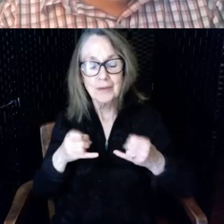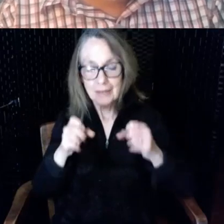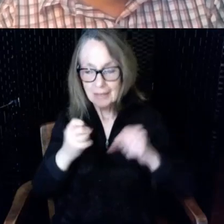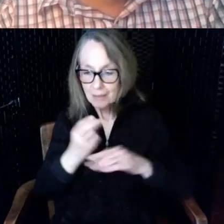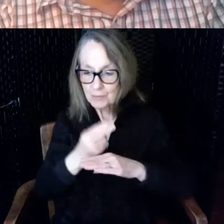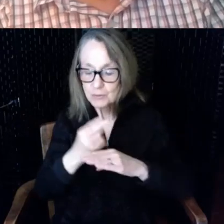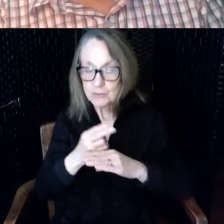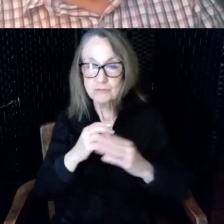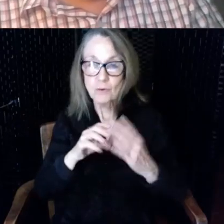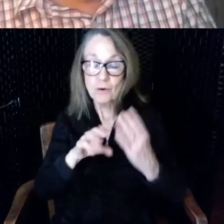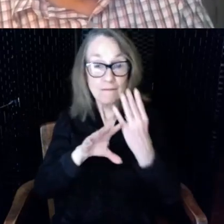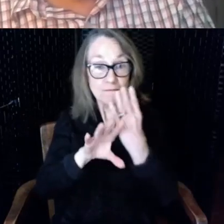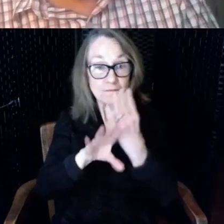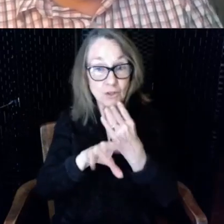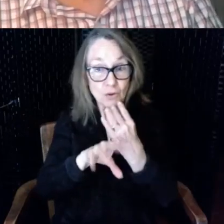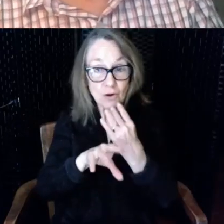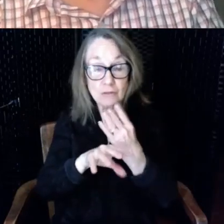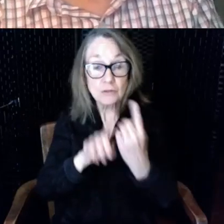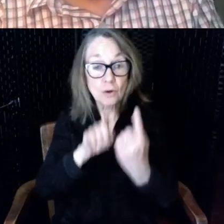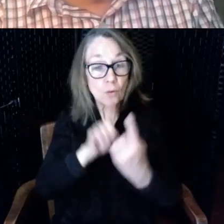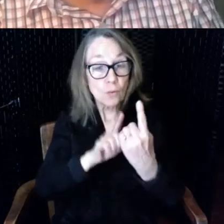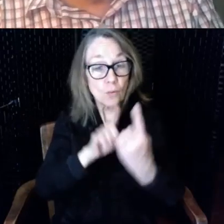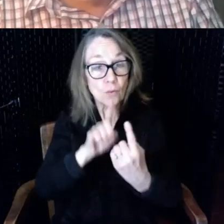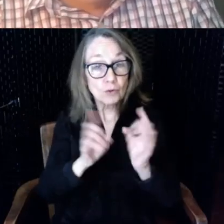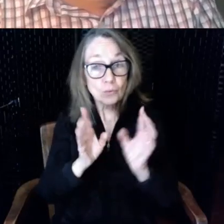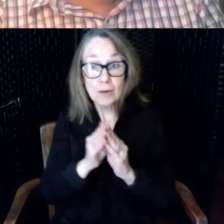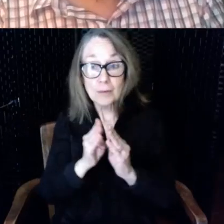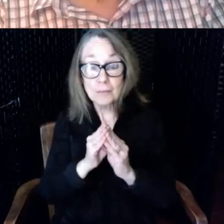and one-to-one meetings including meetings with people who are separated